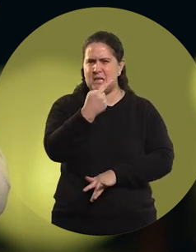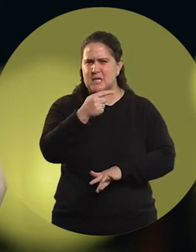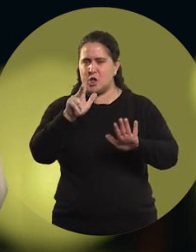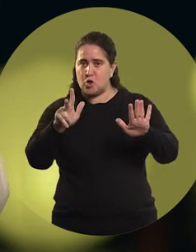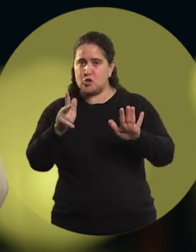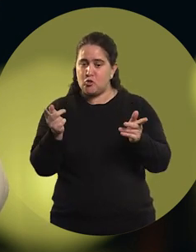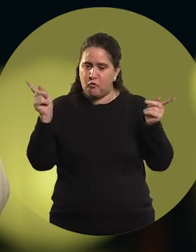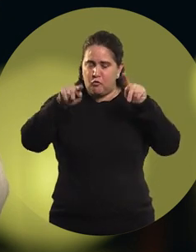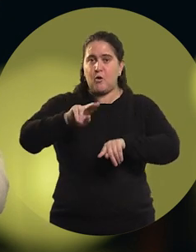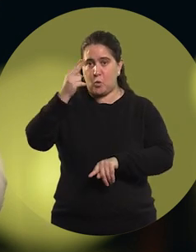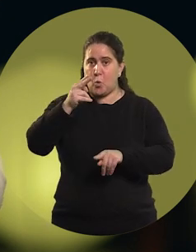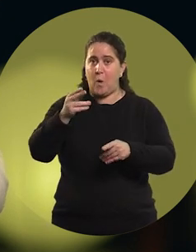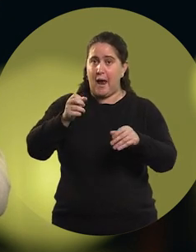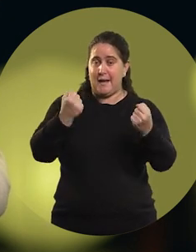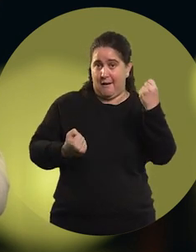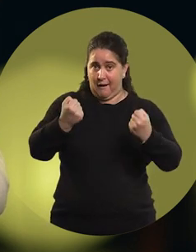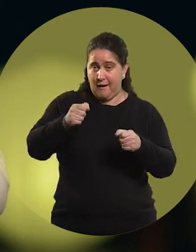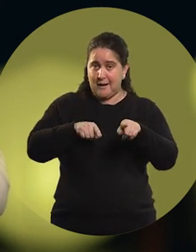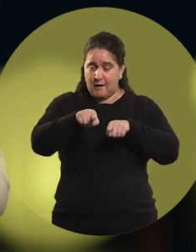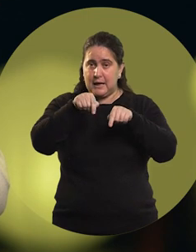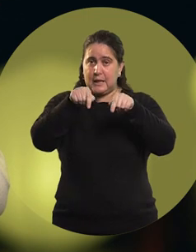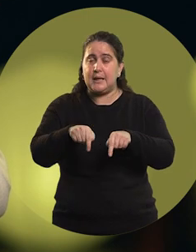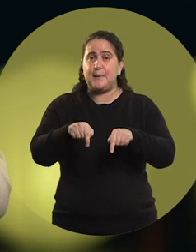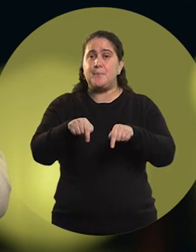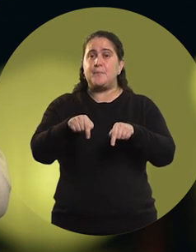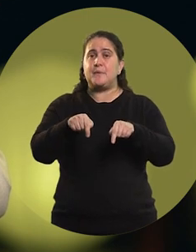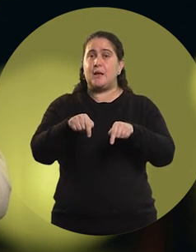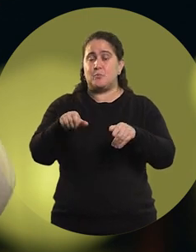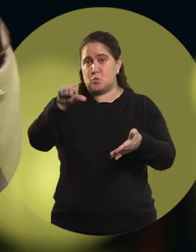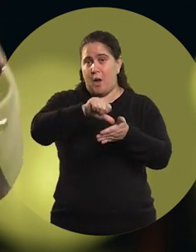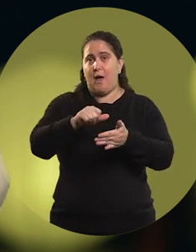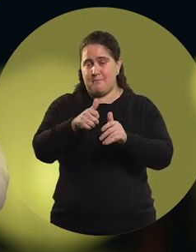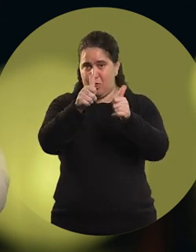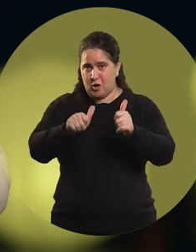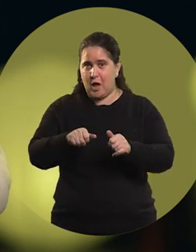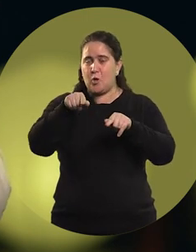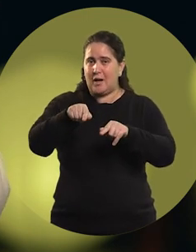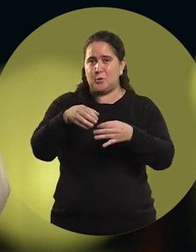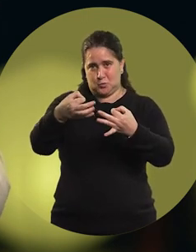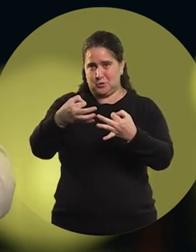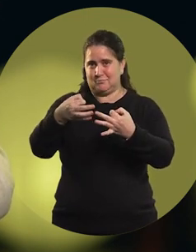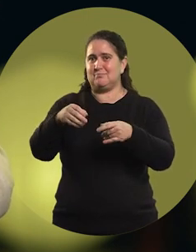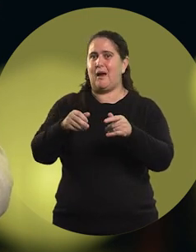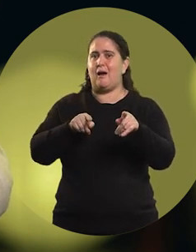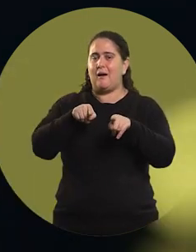I raced in Uruguay again, after a few years, in my city, Maldonado, where there was a rally.